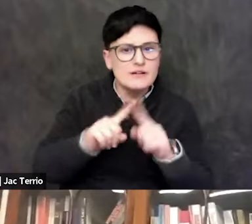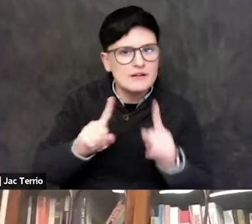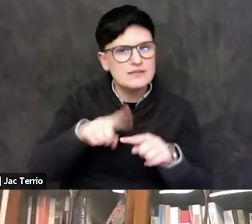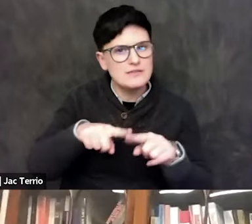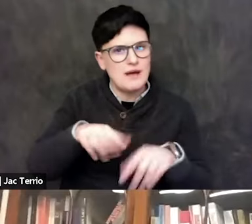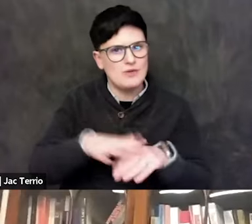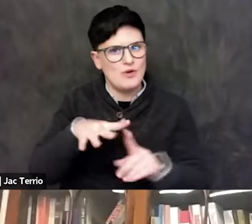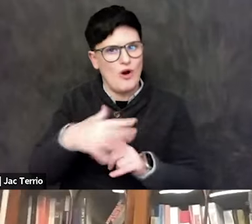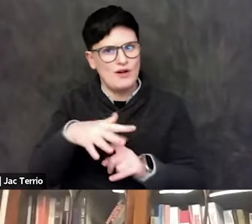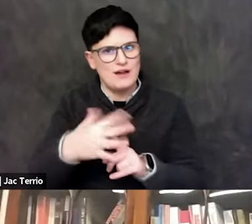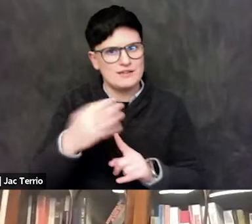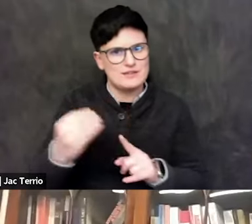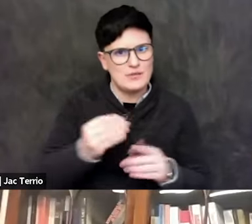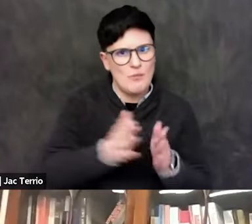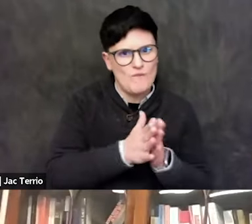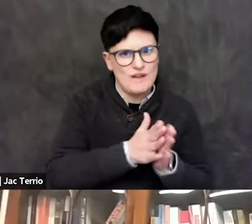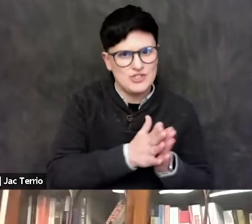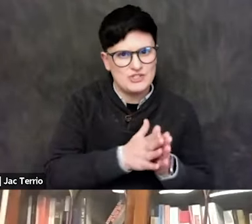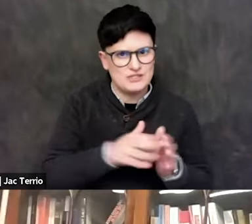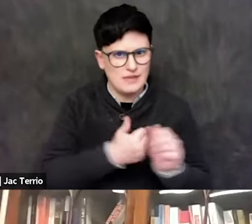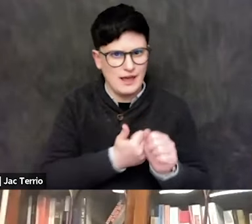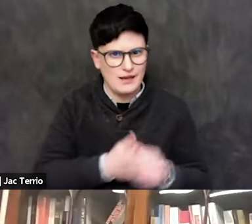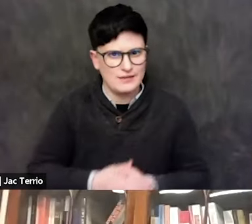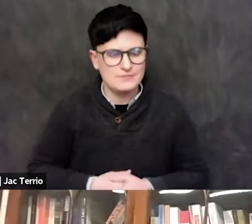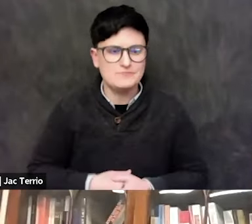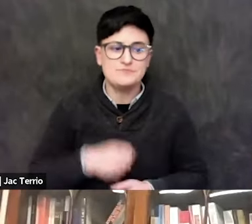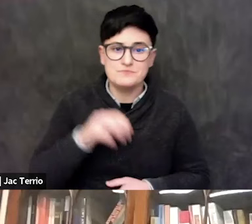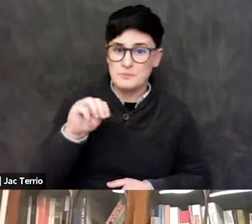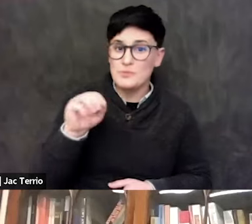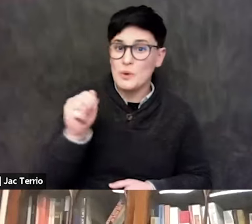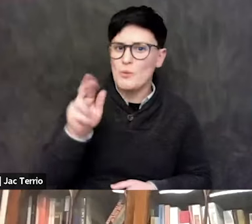Okay, and there are a few questions about, you know, trying to understand